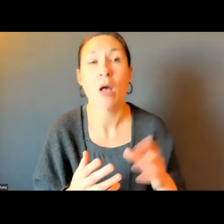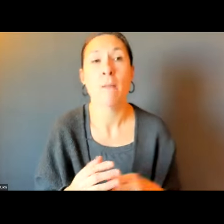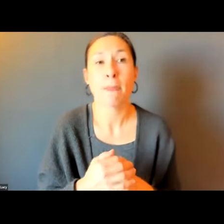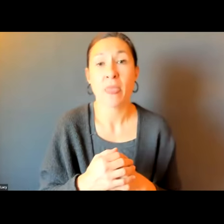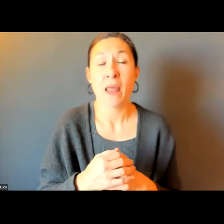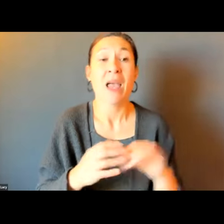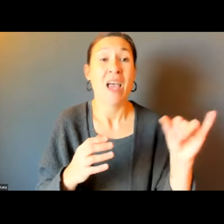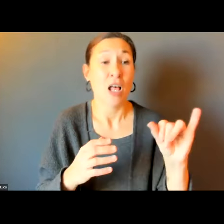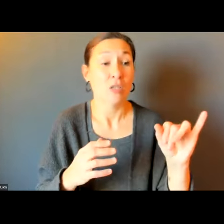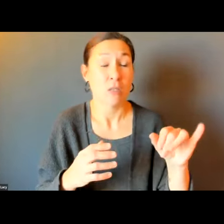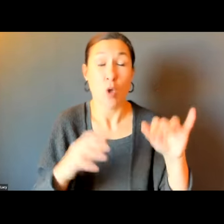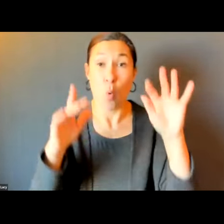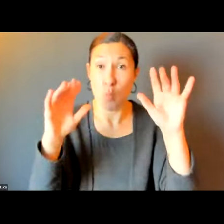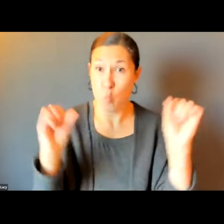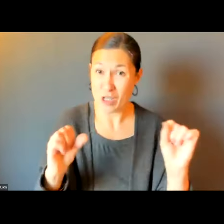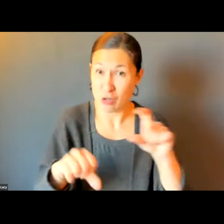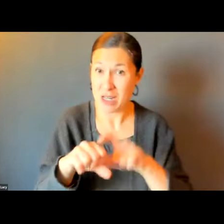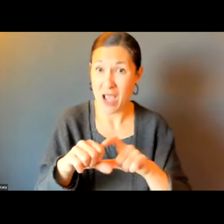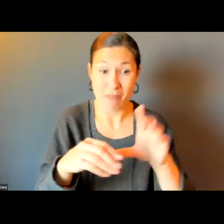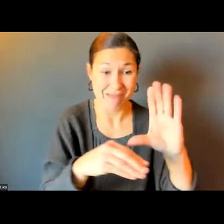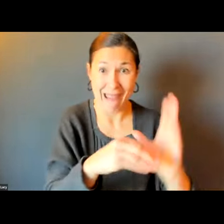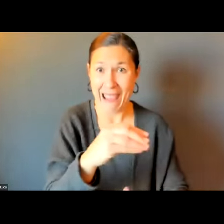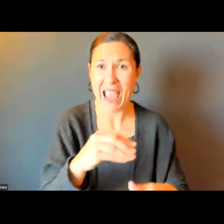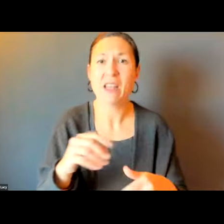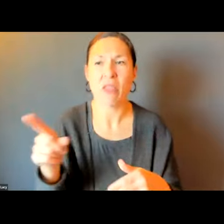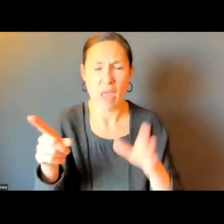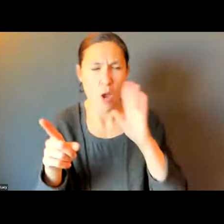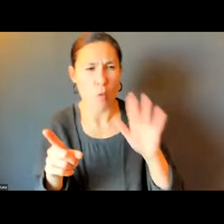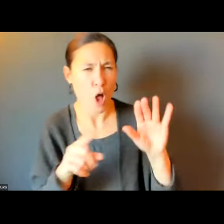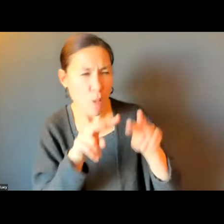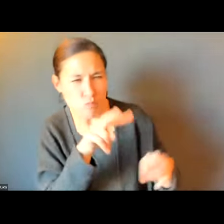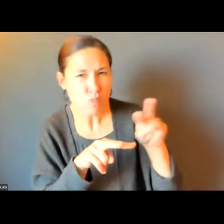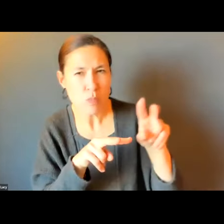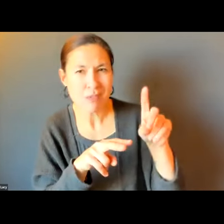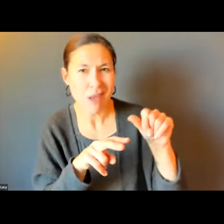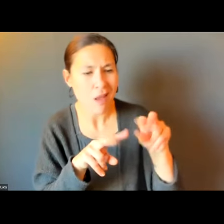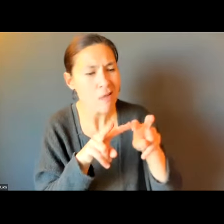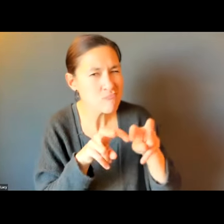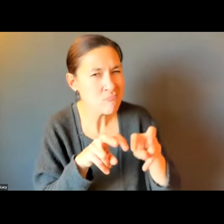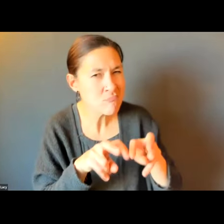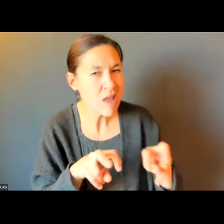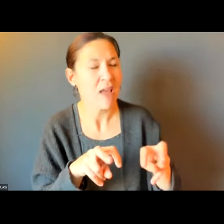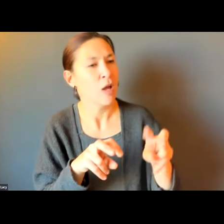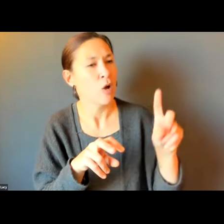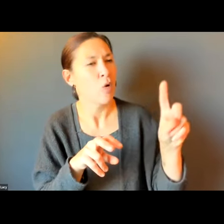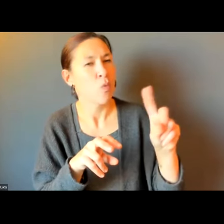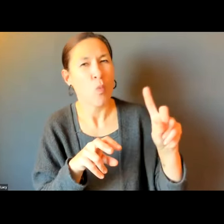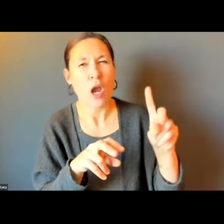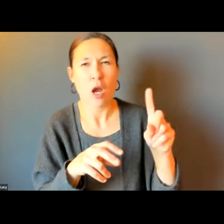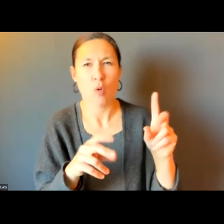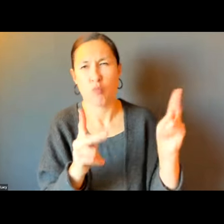PARKING ENFORCEMENT ARE ON THE STREET WANDERING TO WRITE TICKETS. THEY ANALYZE THE DATA TO SEE